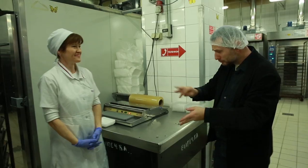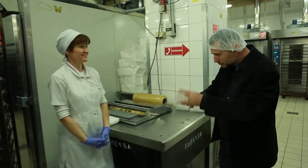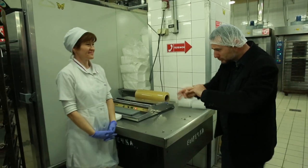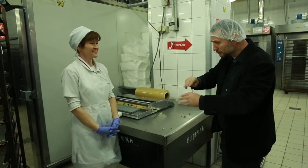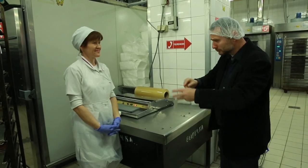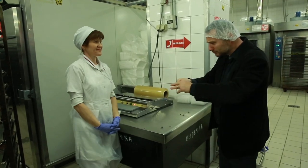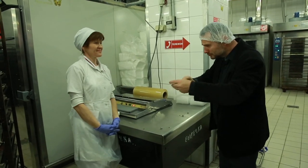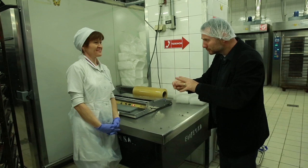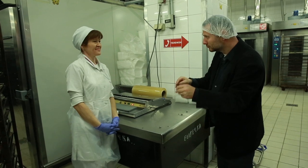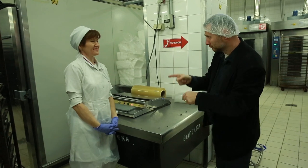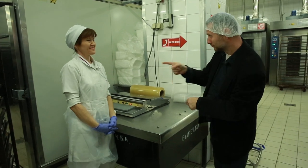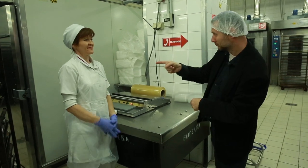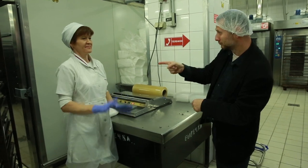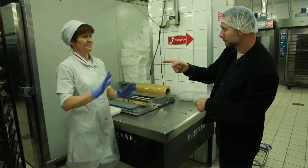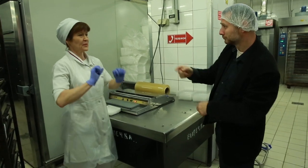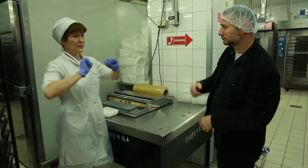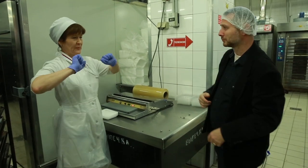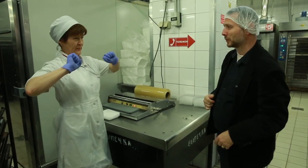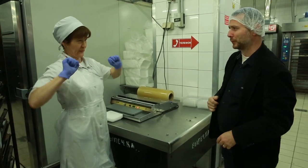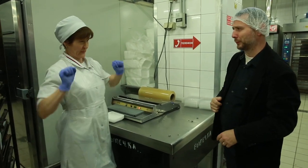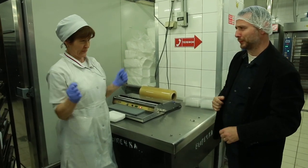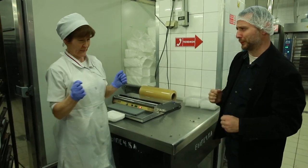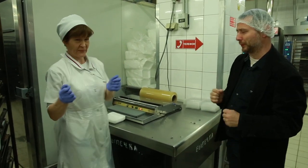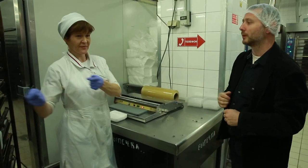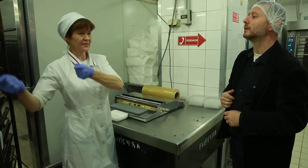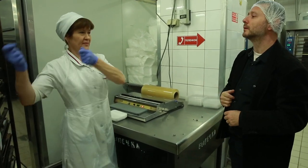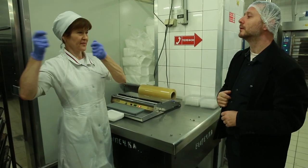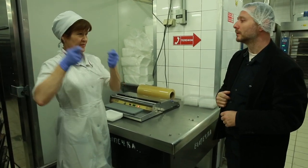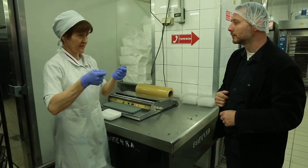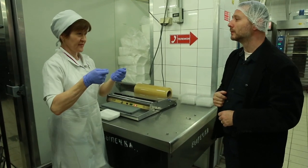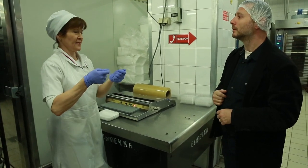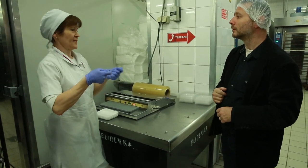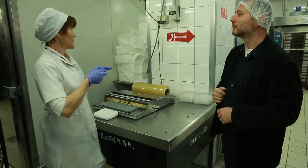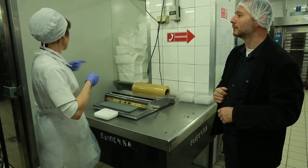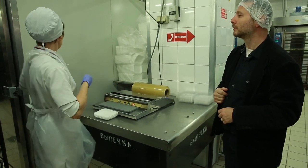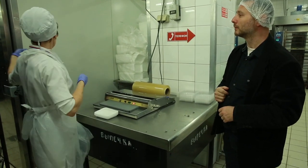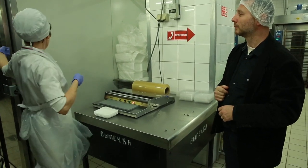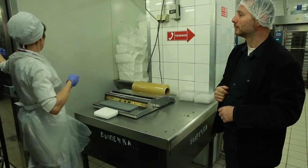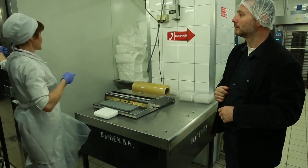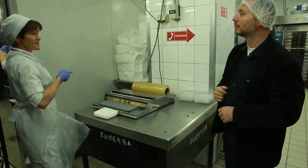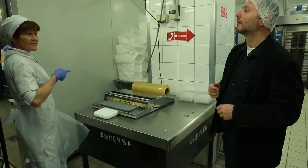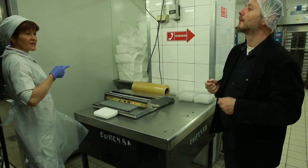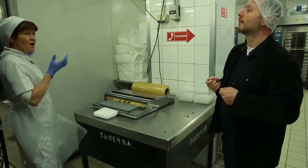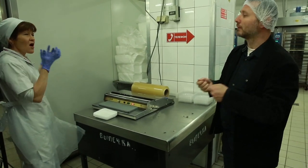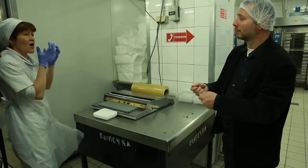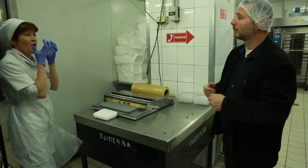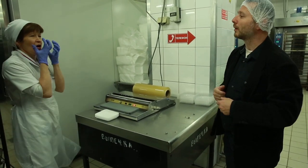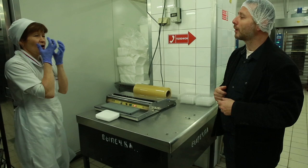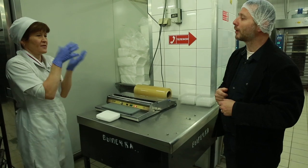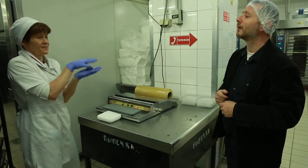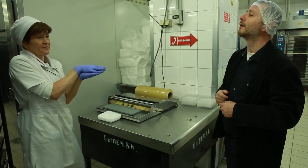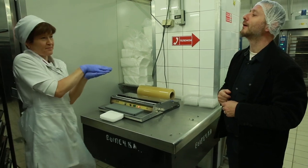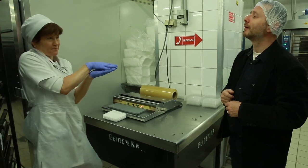Arkady: Do you make the pastries from scratch? Baker: No, they arrive frozen, then I transfer them to the rack and heat them so